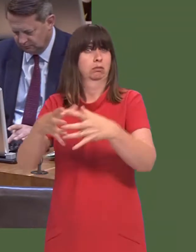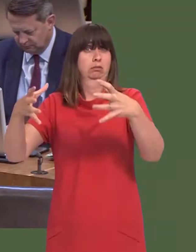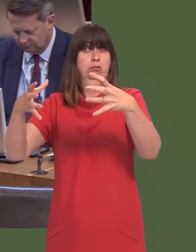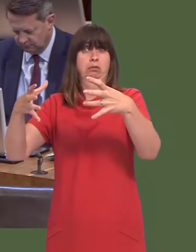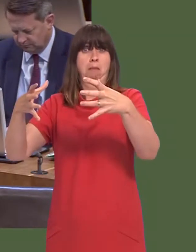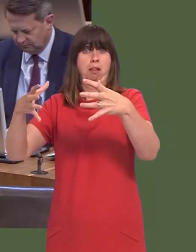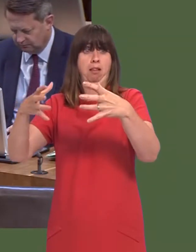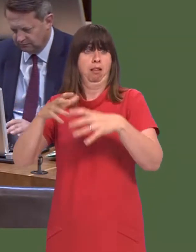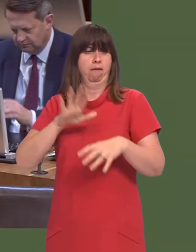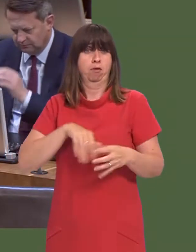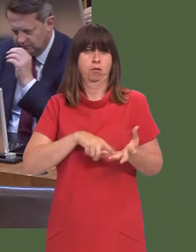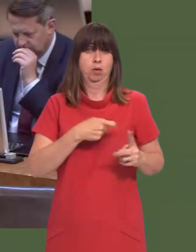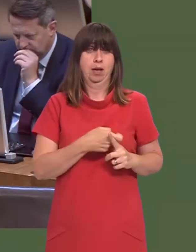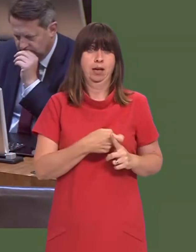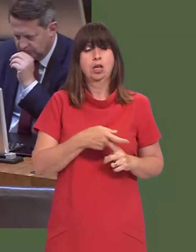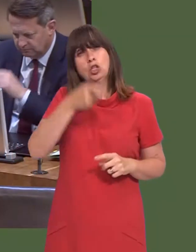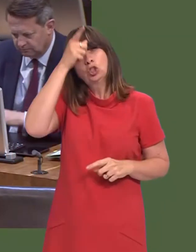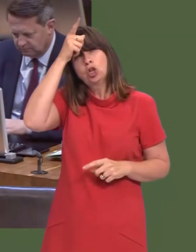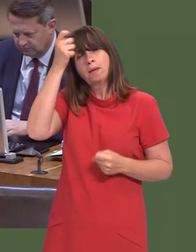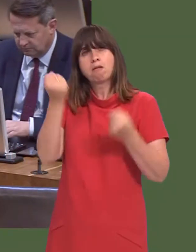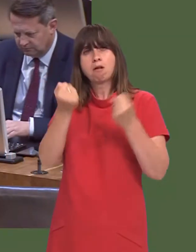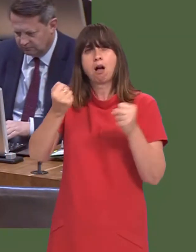twice the size of the UK, bluntlyótwice the size of the UK.